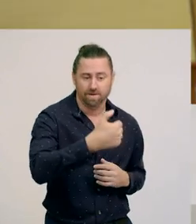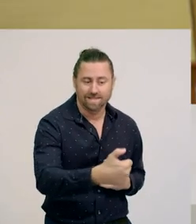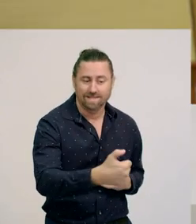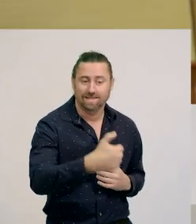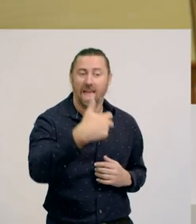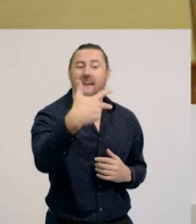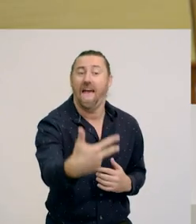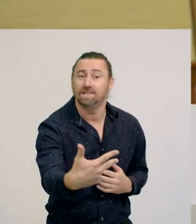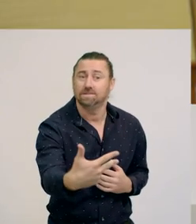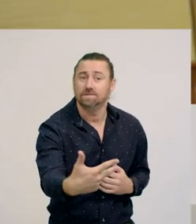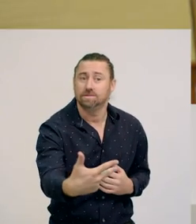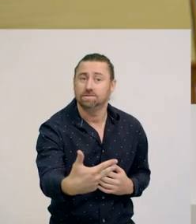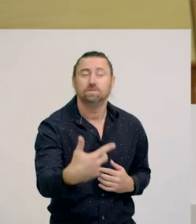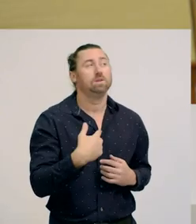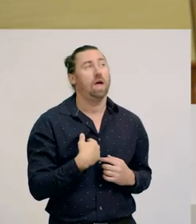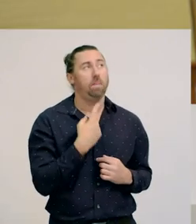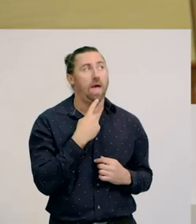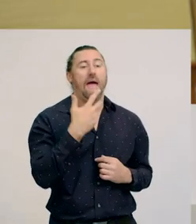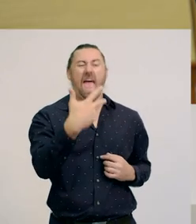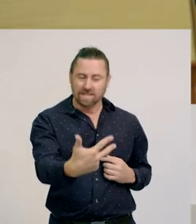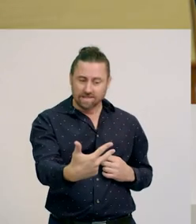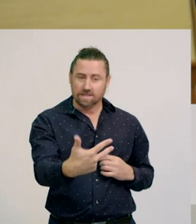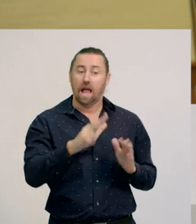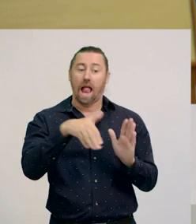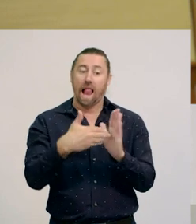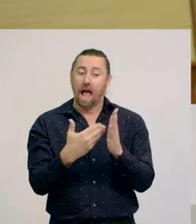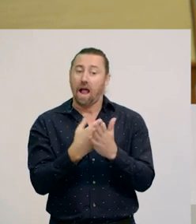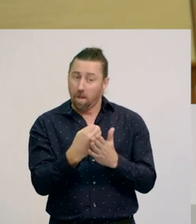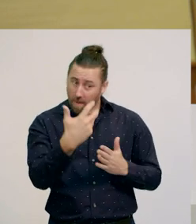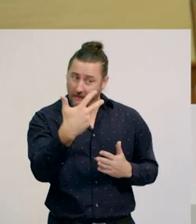The last number I said was eight – so there are eight teddy bears.